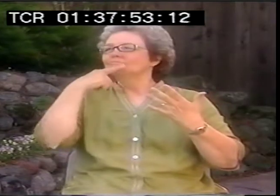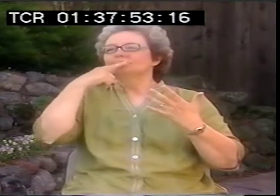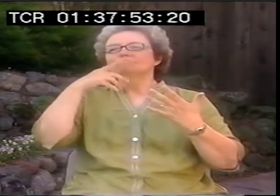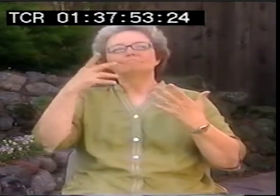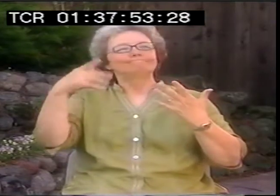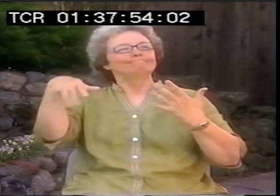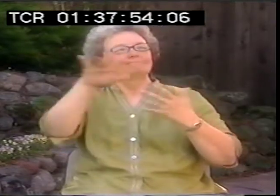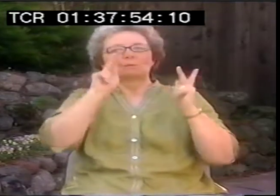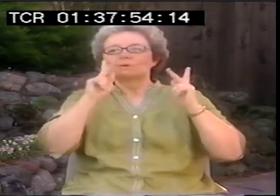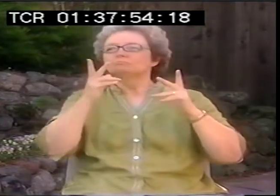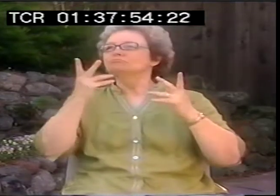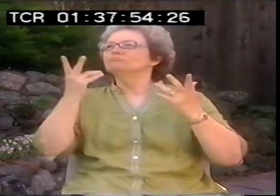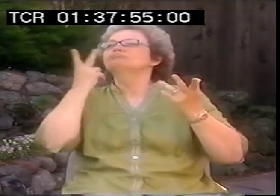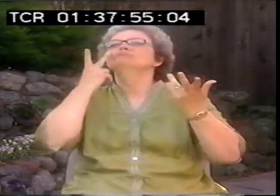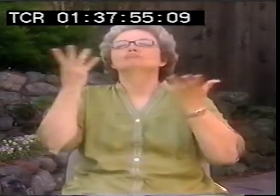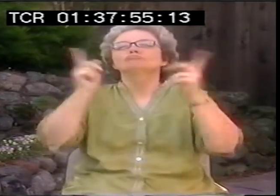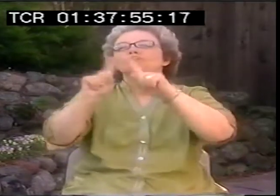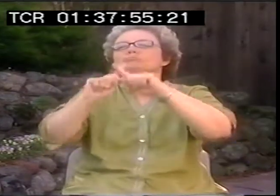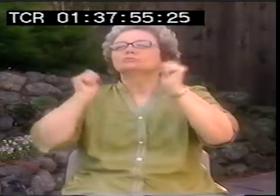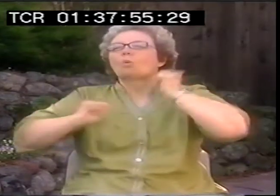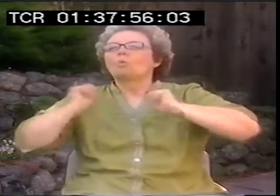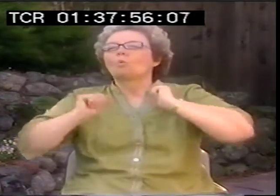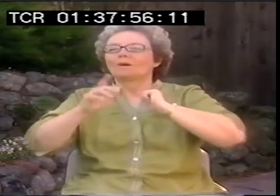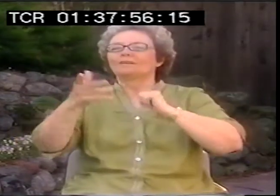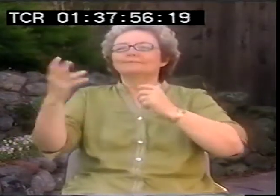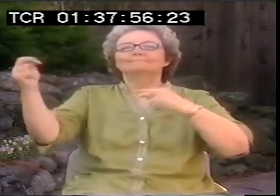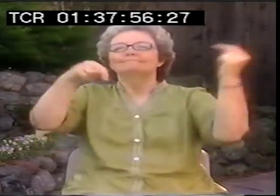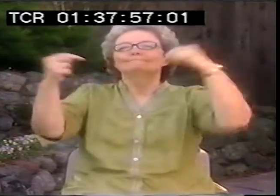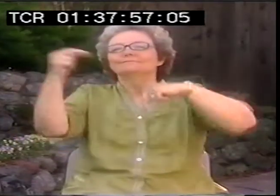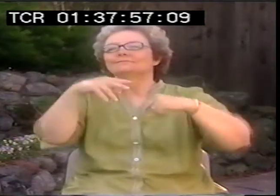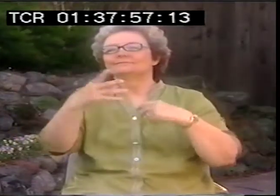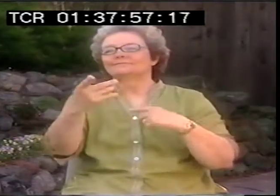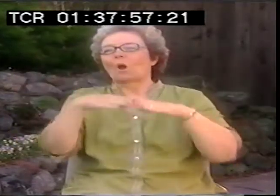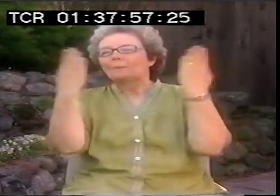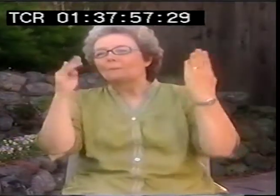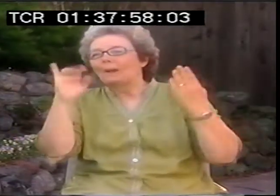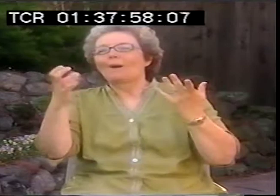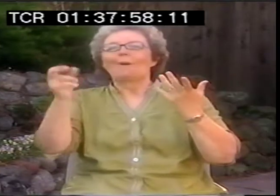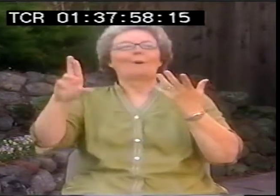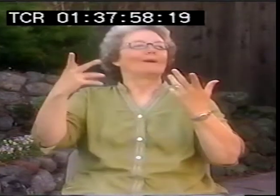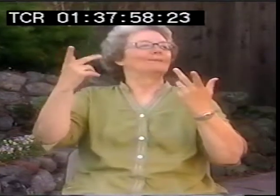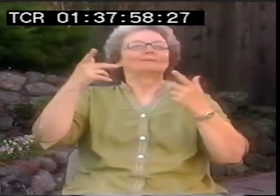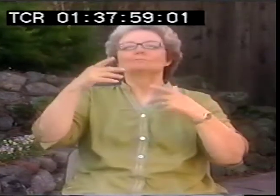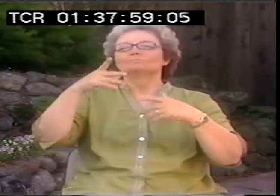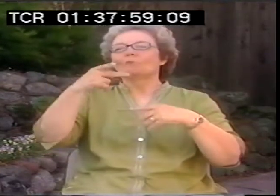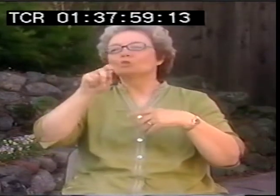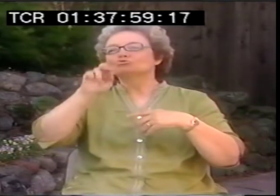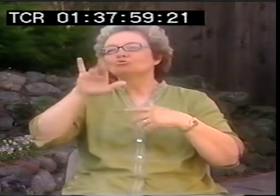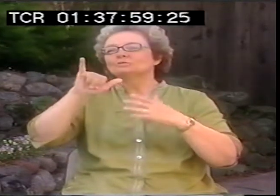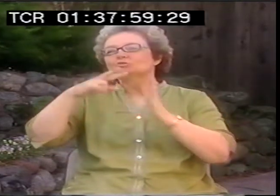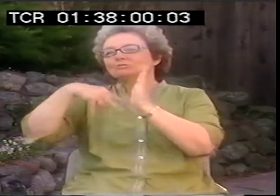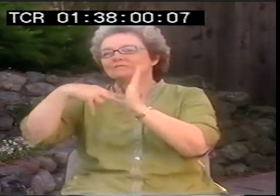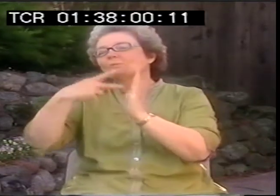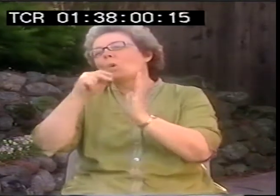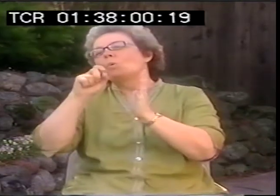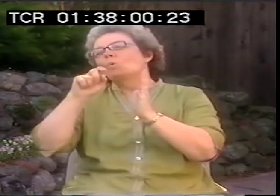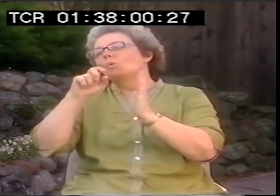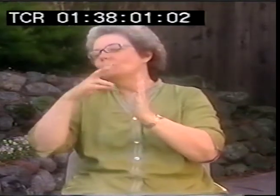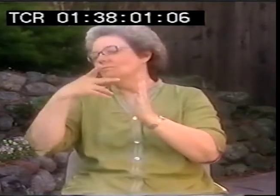And a lot of hearing folks would come to see shows. So out in public, there'd be poetry readings.